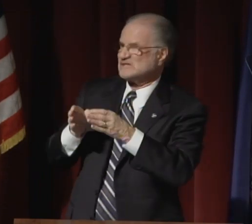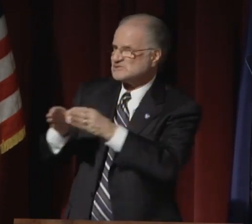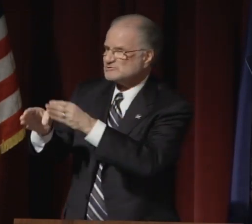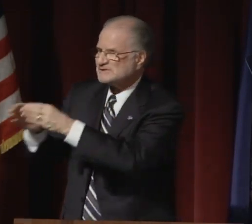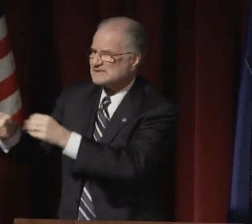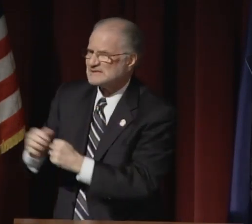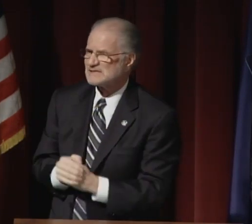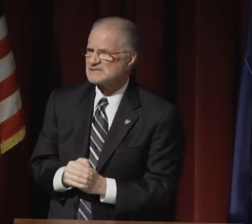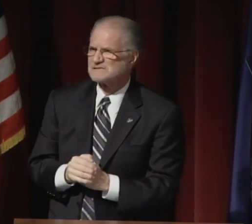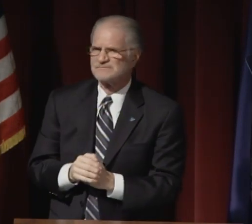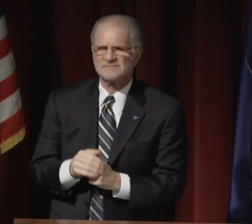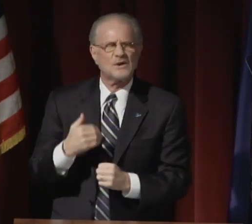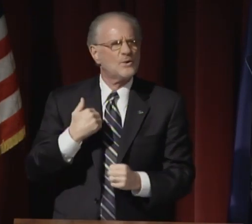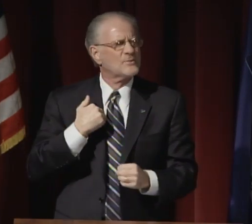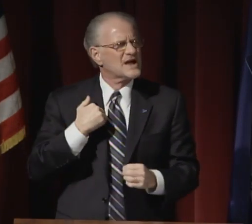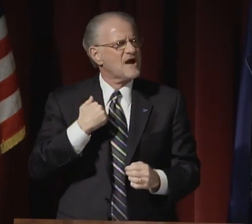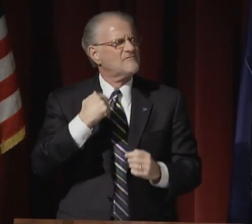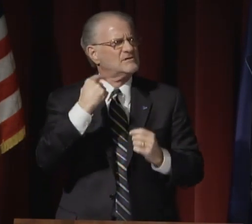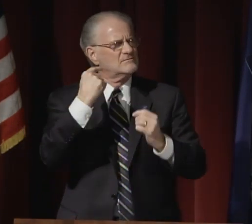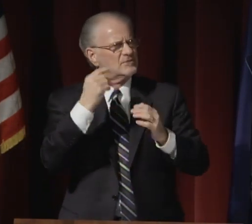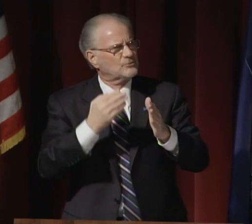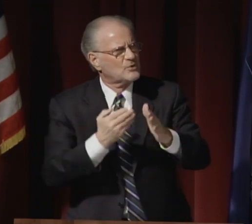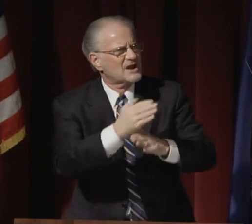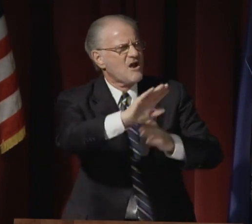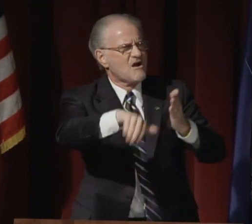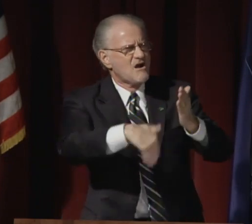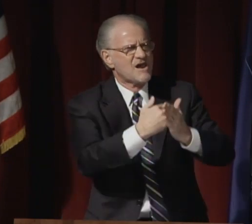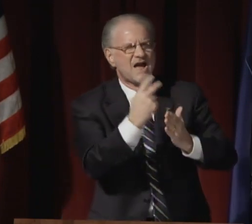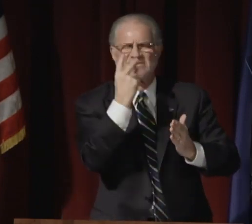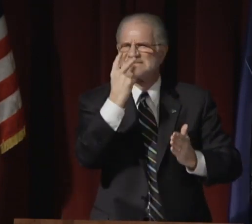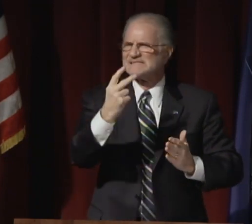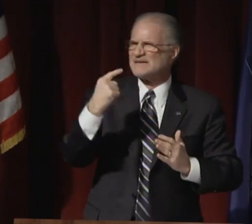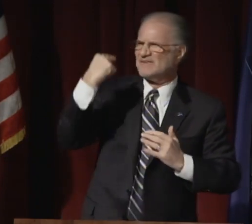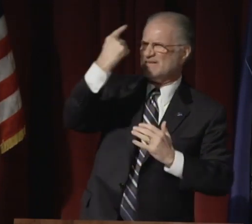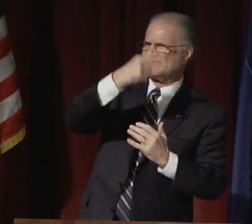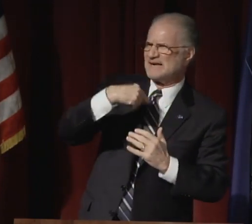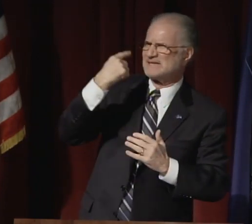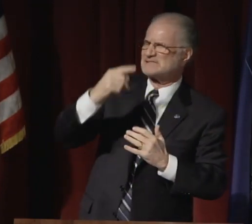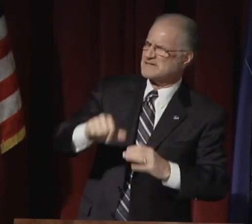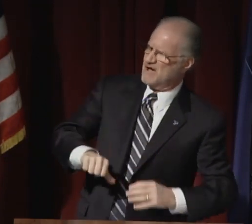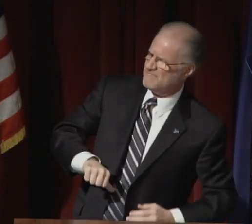We have sadly seen violence in the streets.